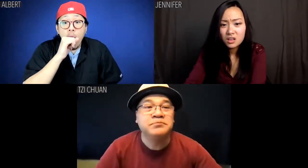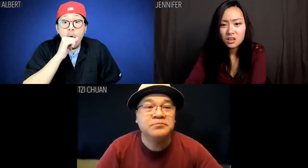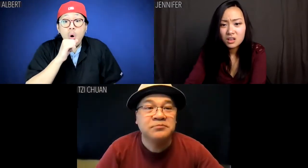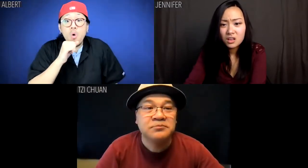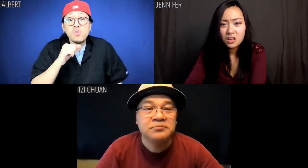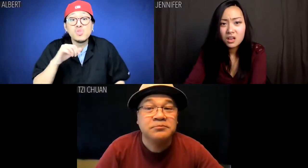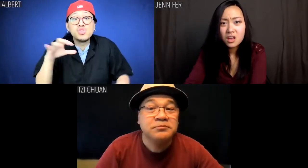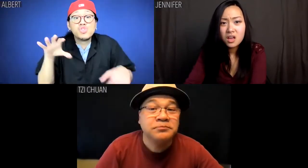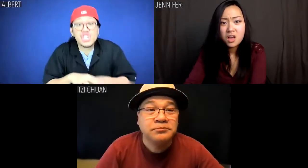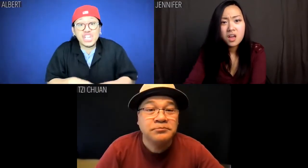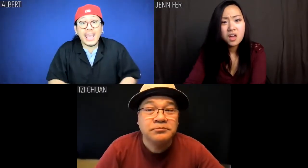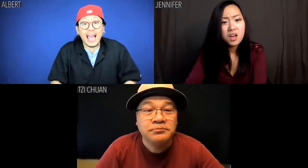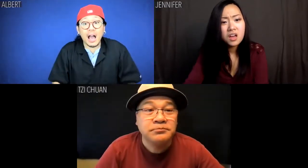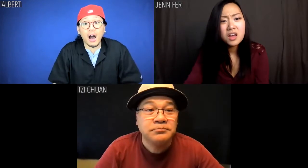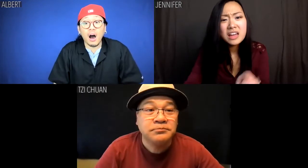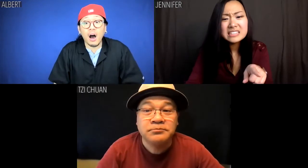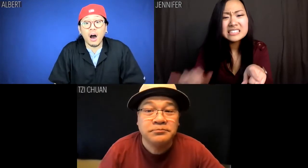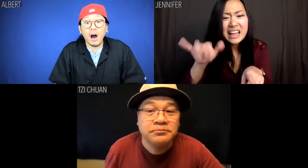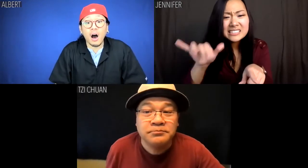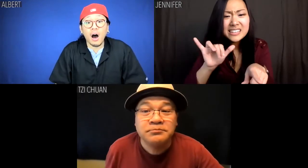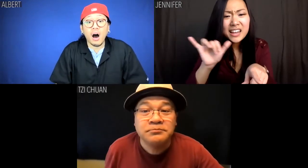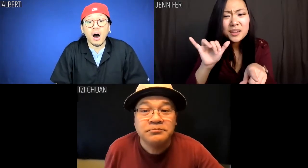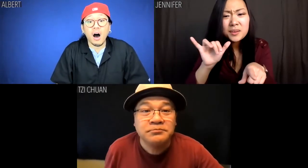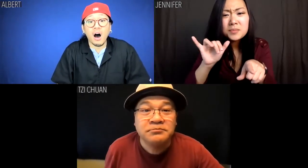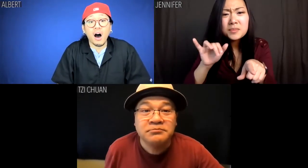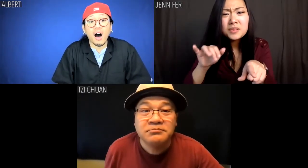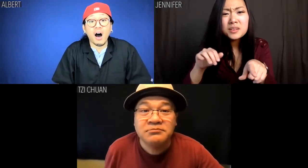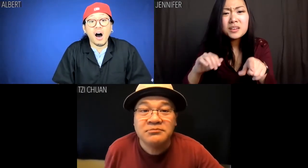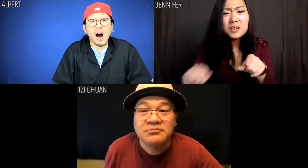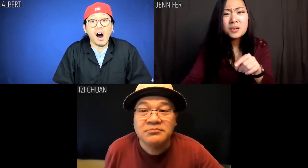Albert: Holy shit. Jennifer: Is that the same...